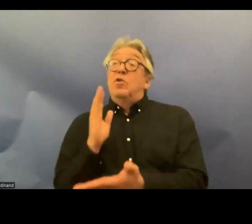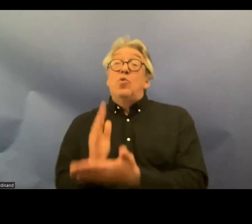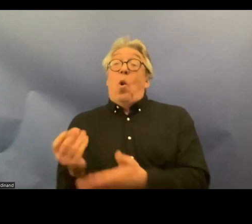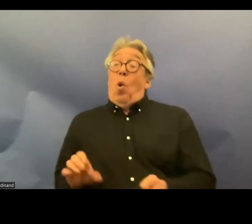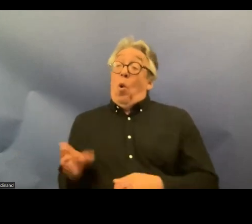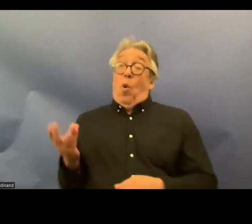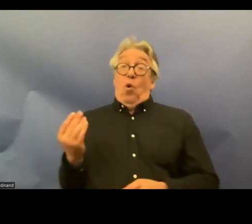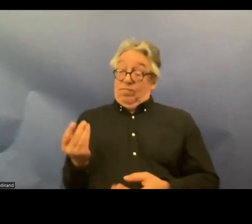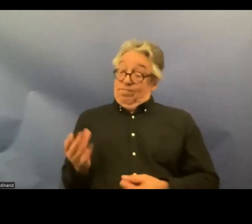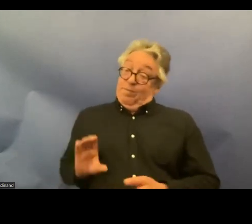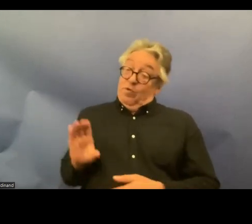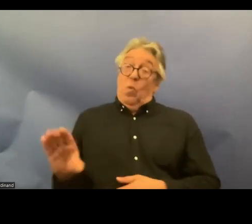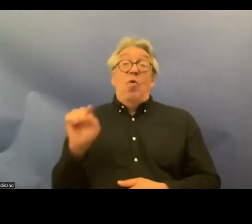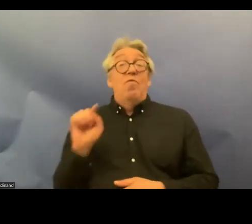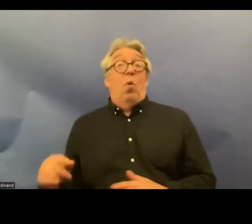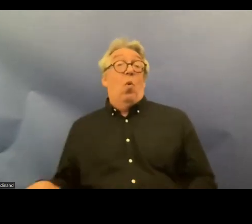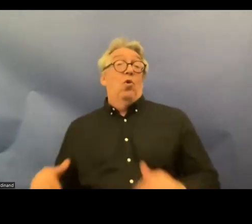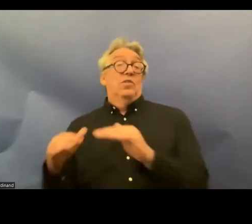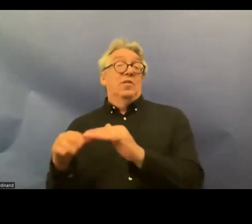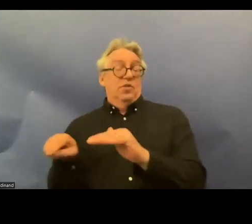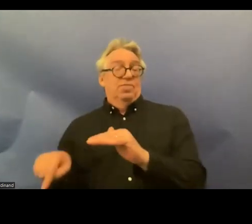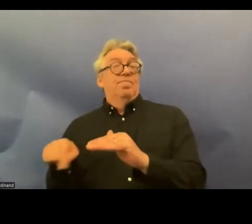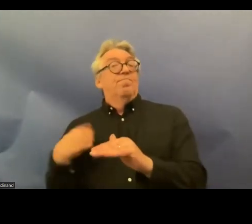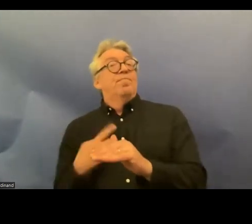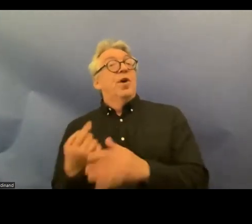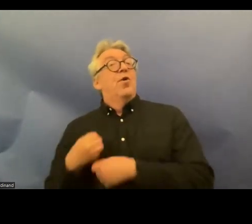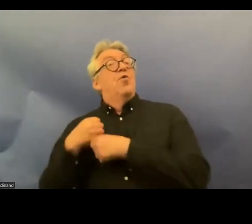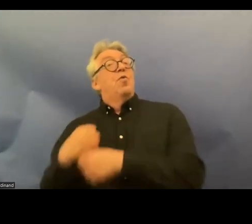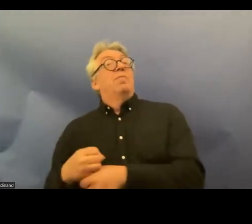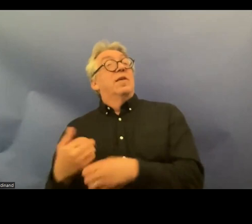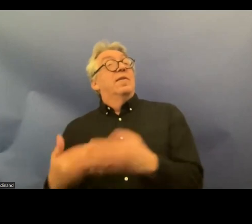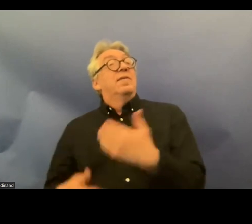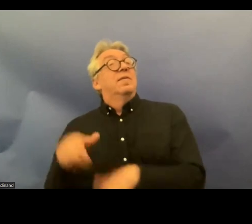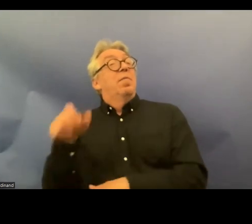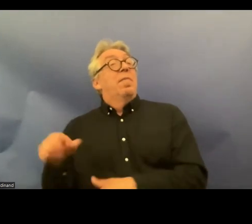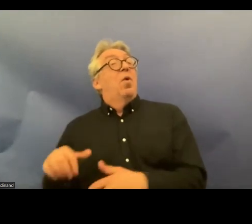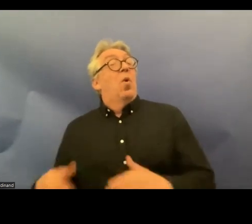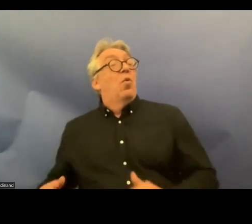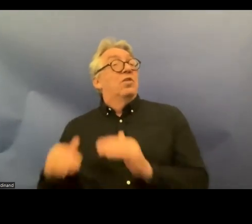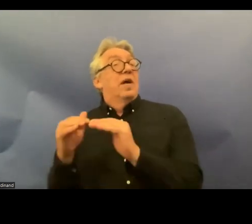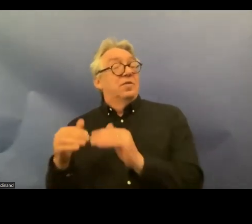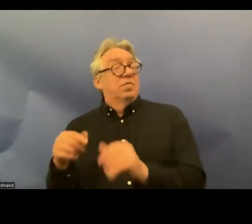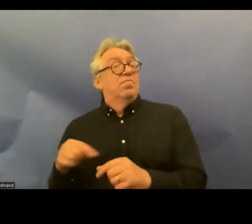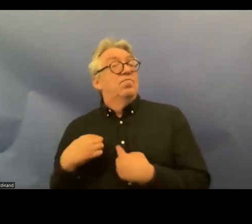organizations representing persons with disabilities to participate in the